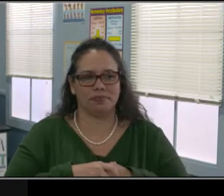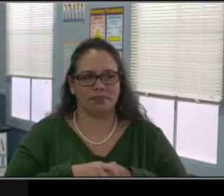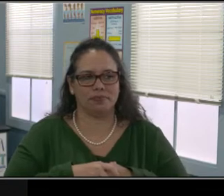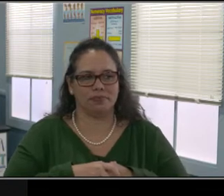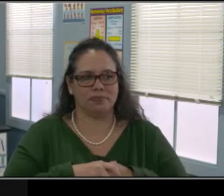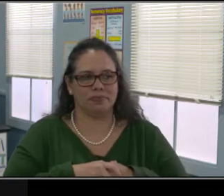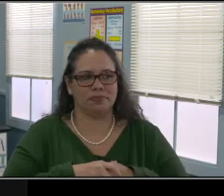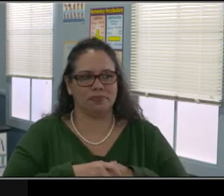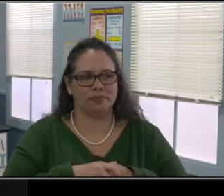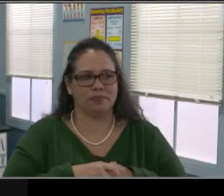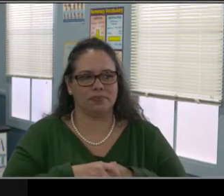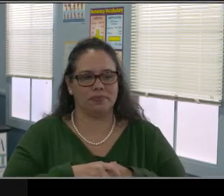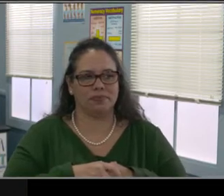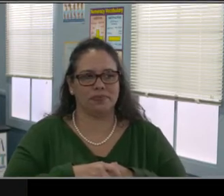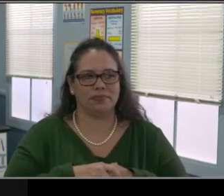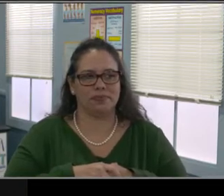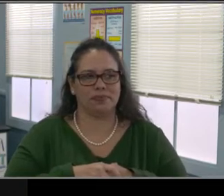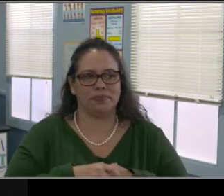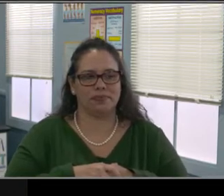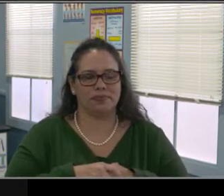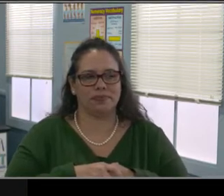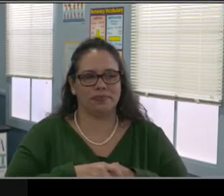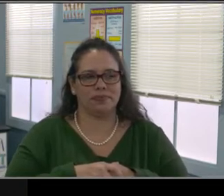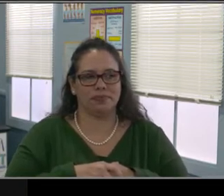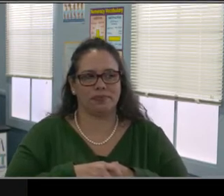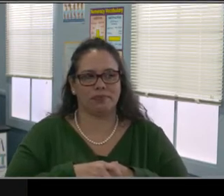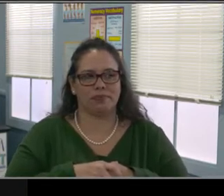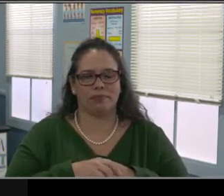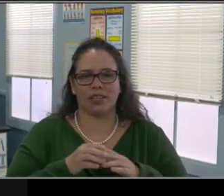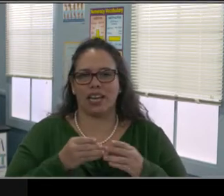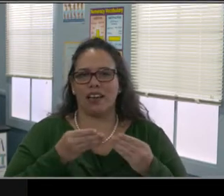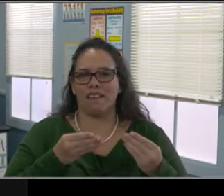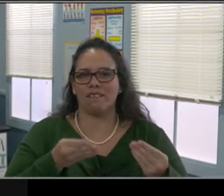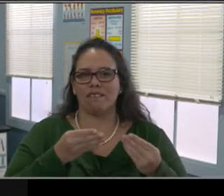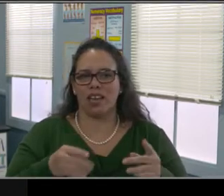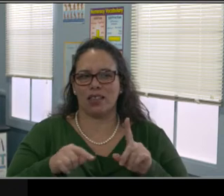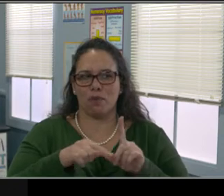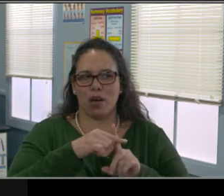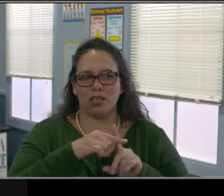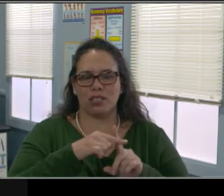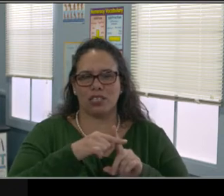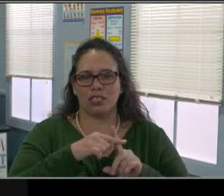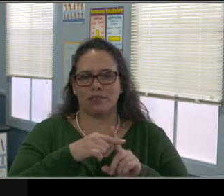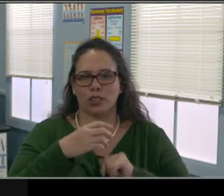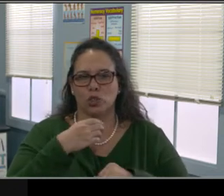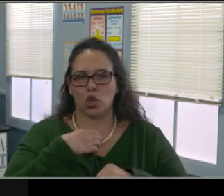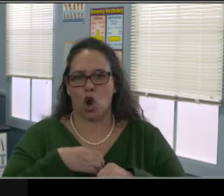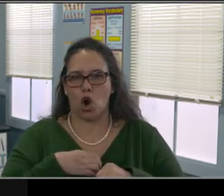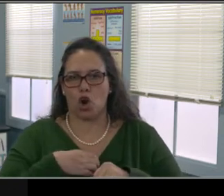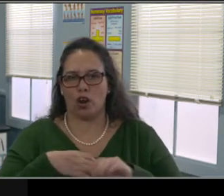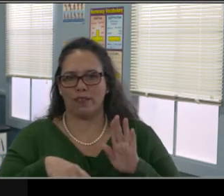So starving the negative, ignore the small problems. We know they're going to be problems. We'll just let it go.